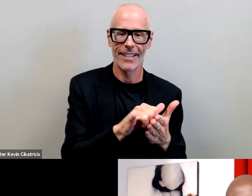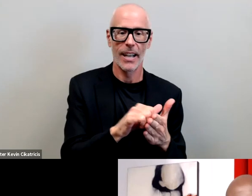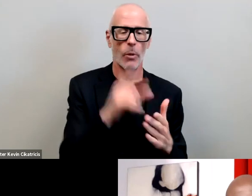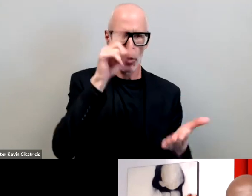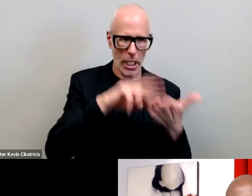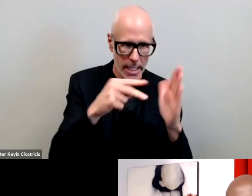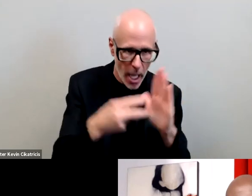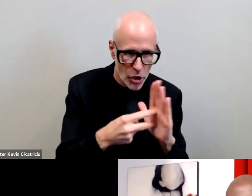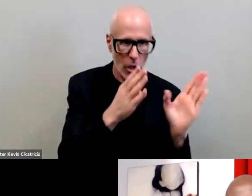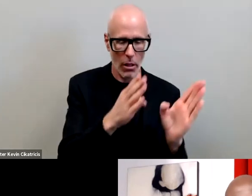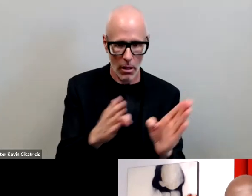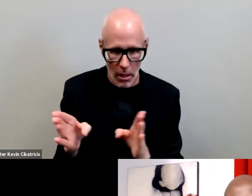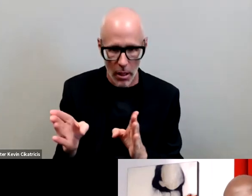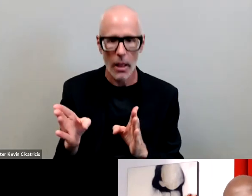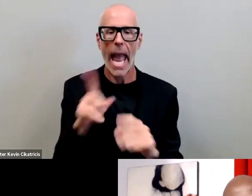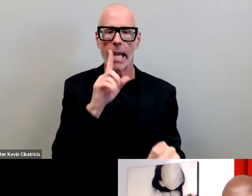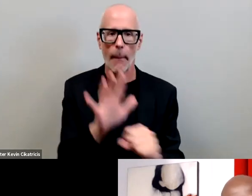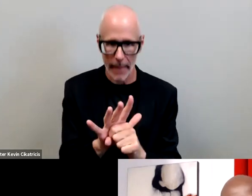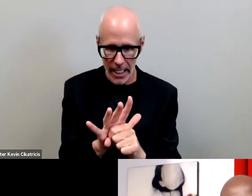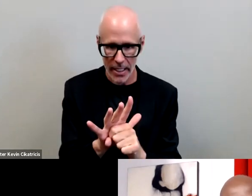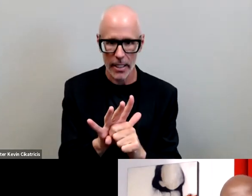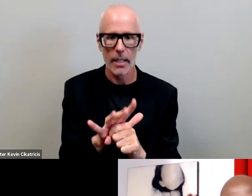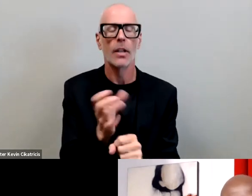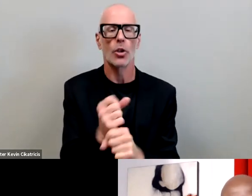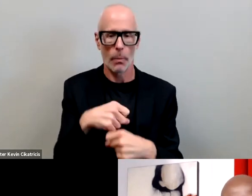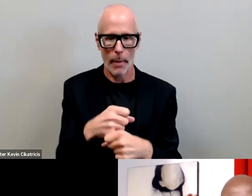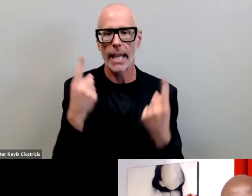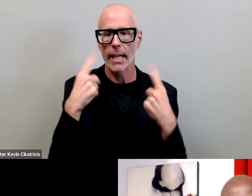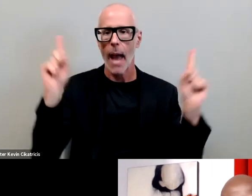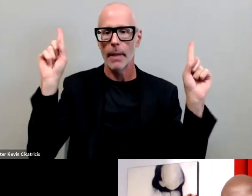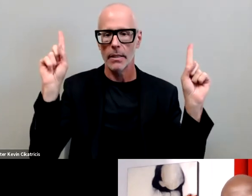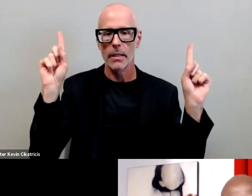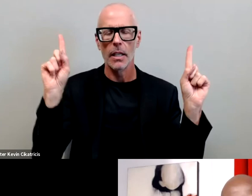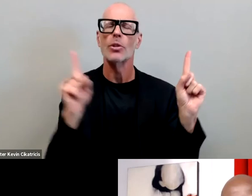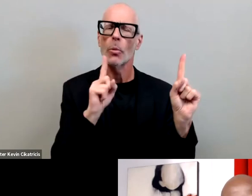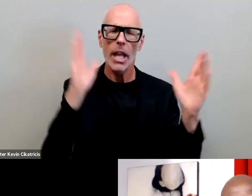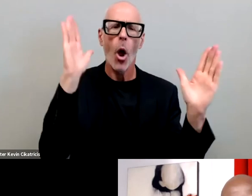and committing to committed to making it happen and so i really do hope that you're a part of of